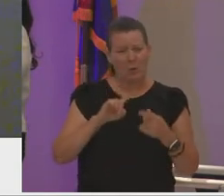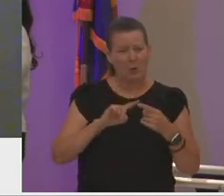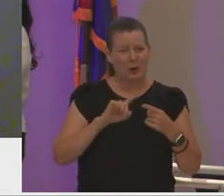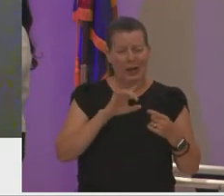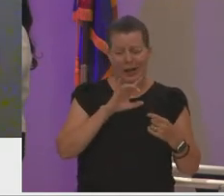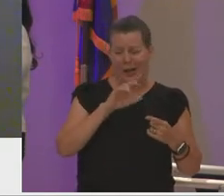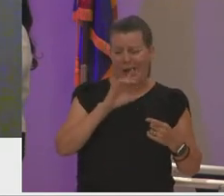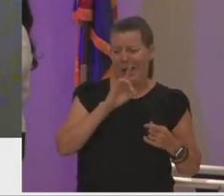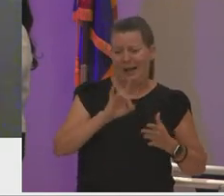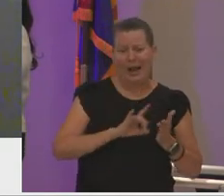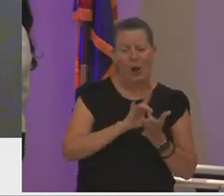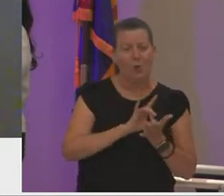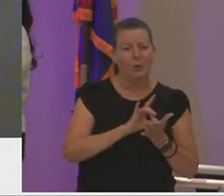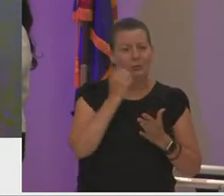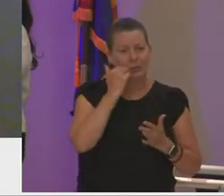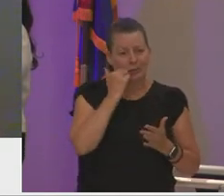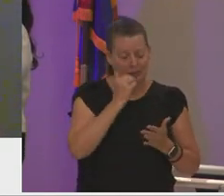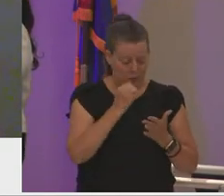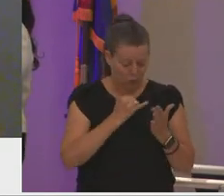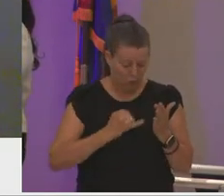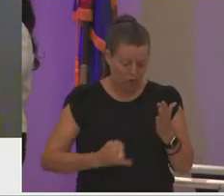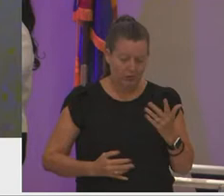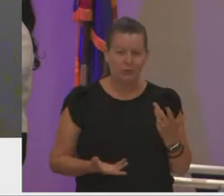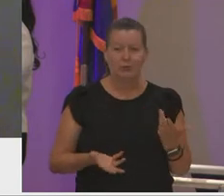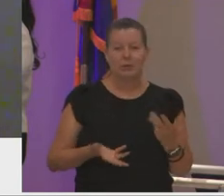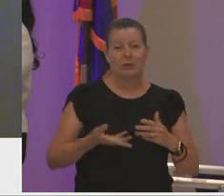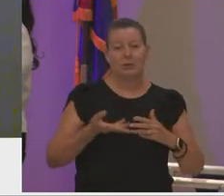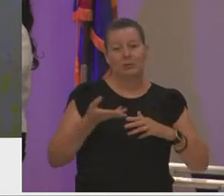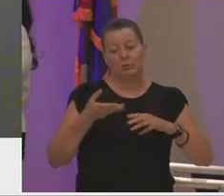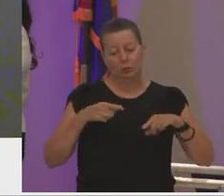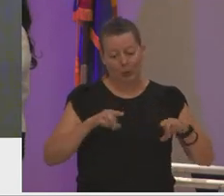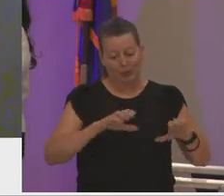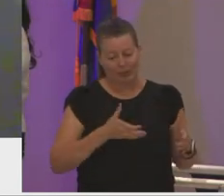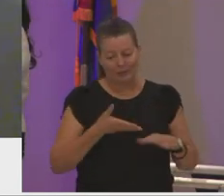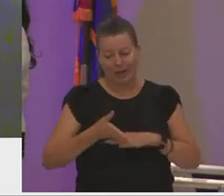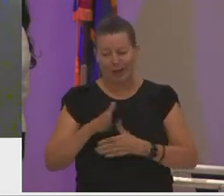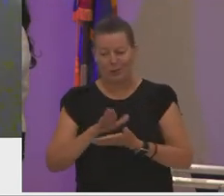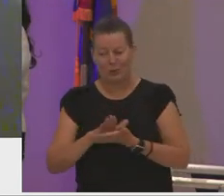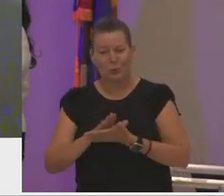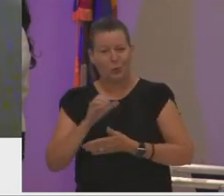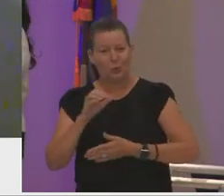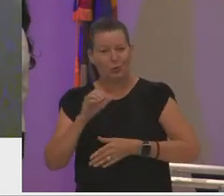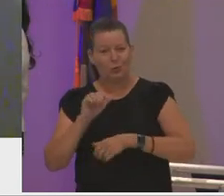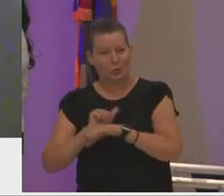sometimes even in class or at my after school job it was like a second heartbeat to me